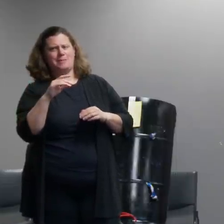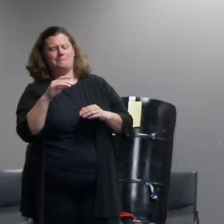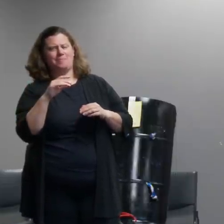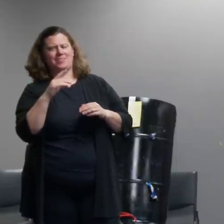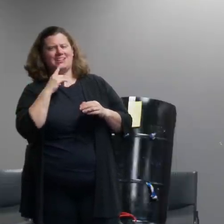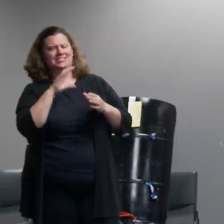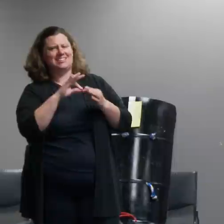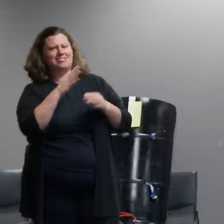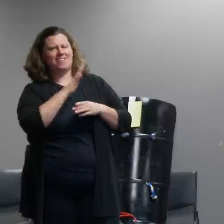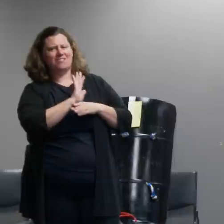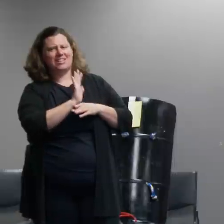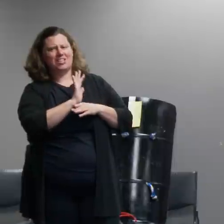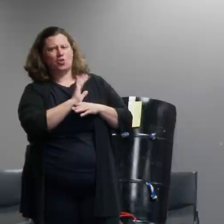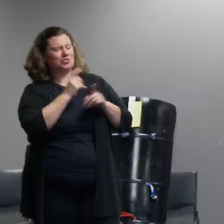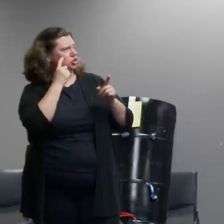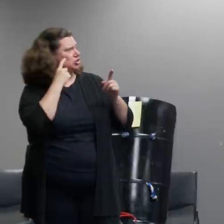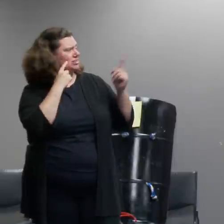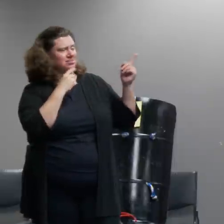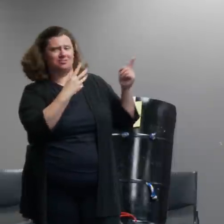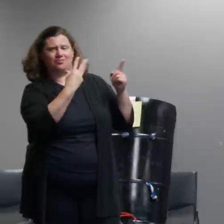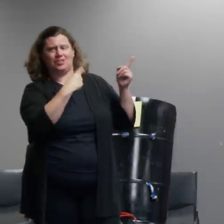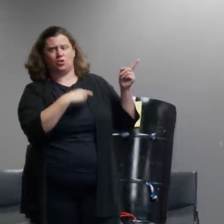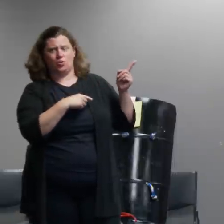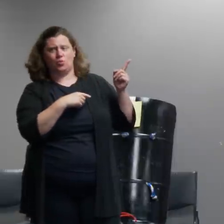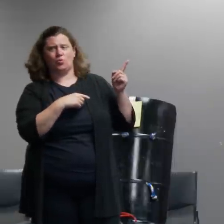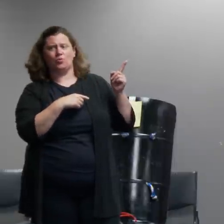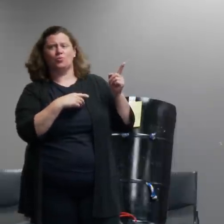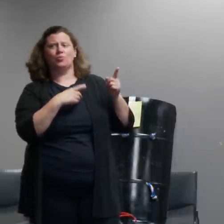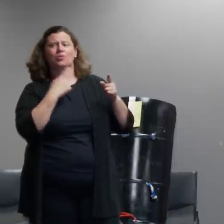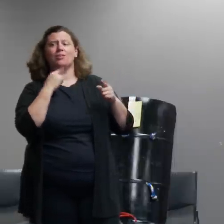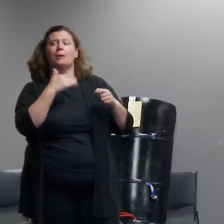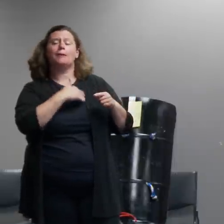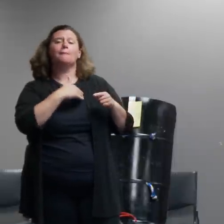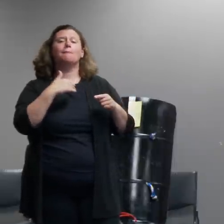by you that stated members of the press do not have a right to document protests